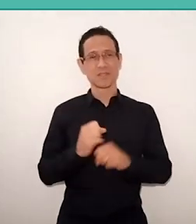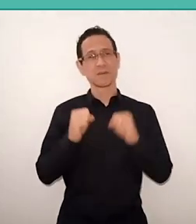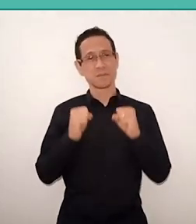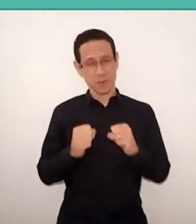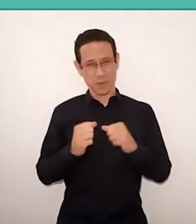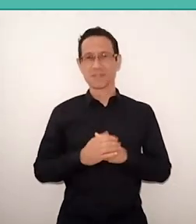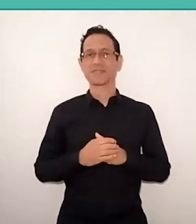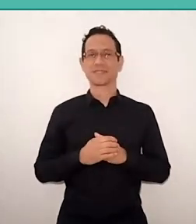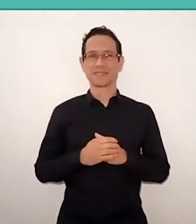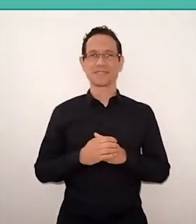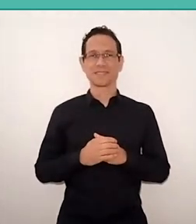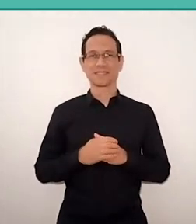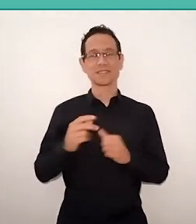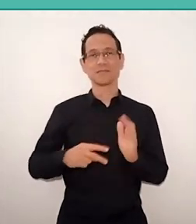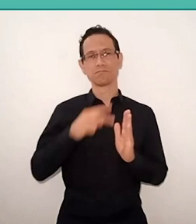which is the version that Paulo Freire called